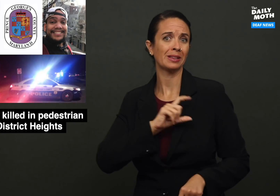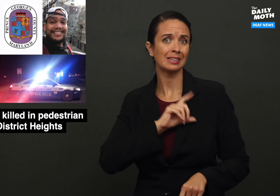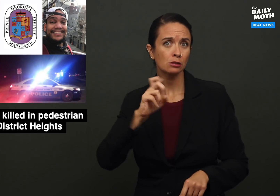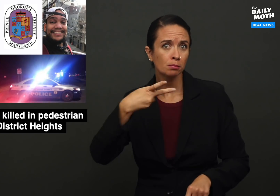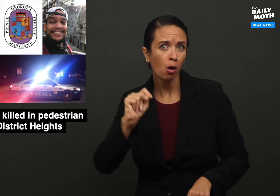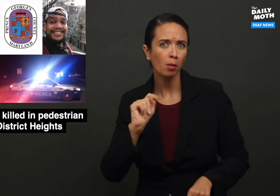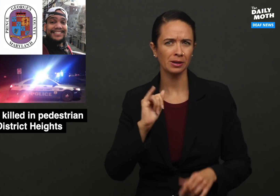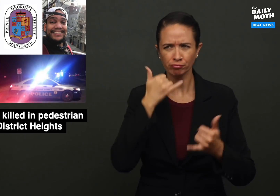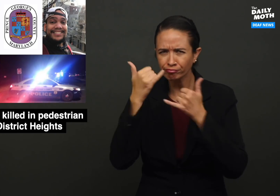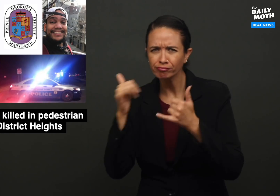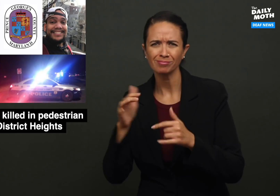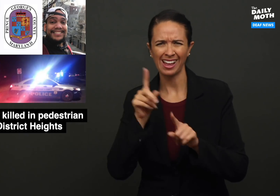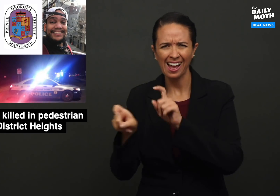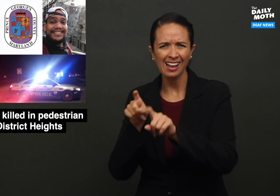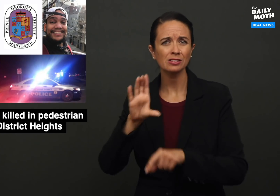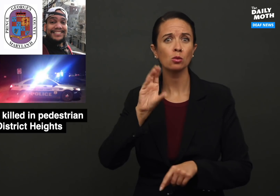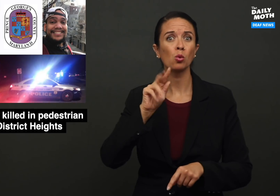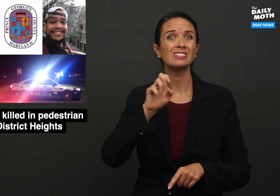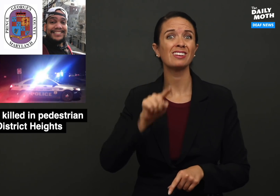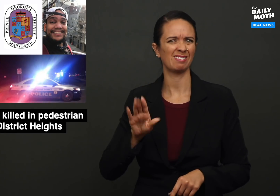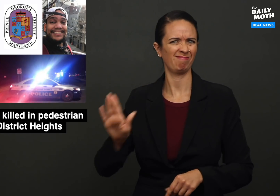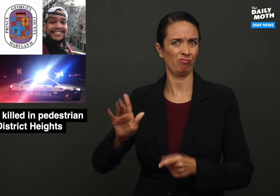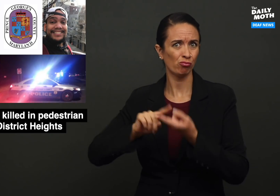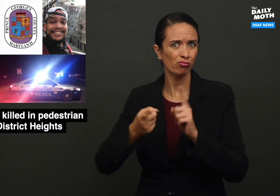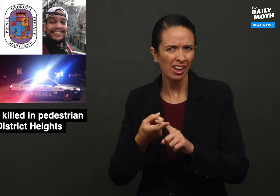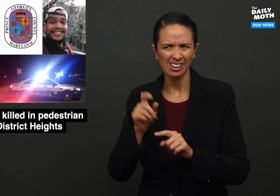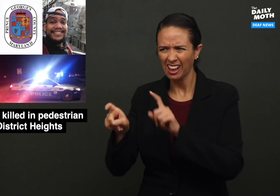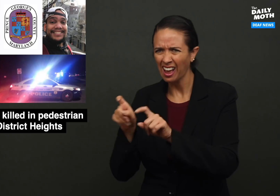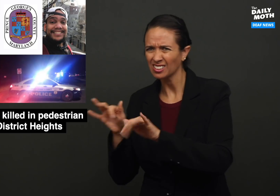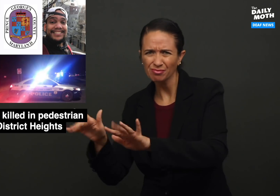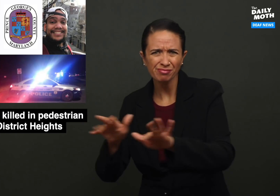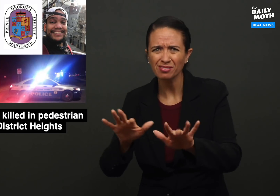departments and asking Cortez's friends.